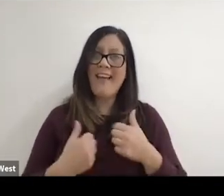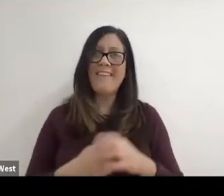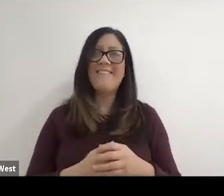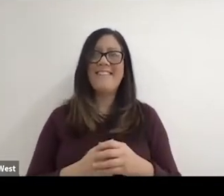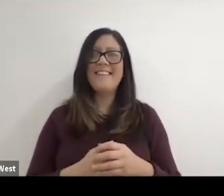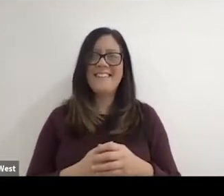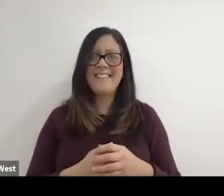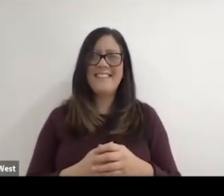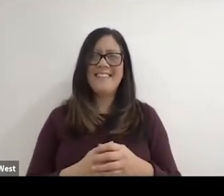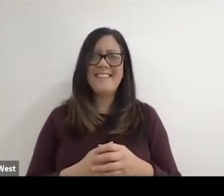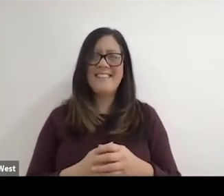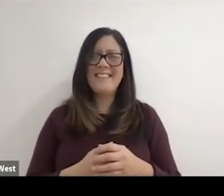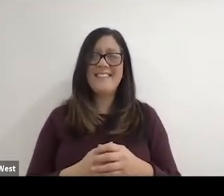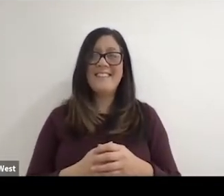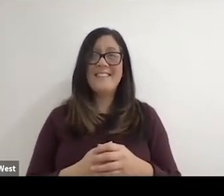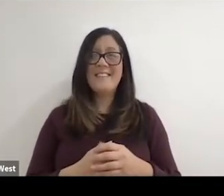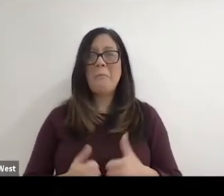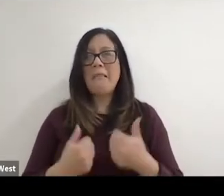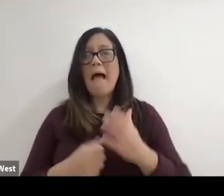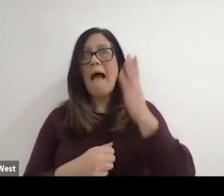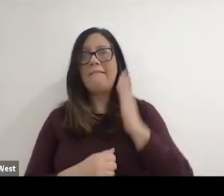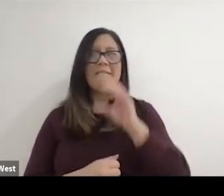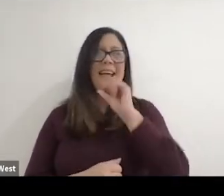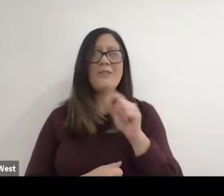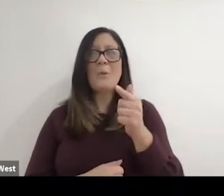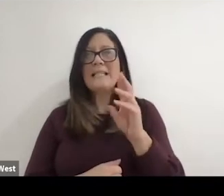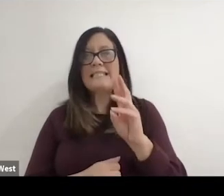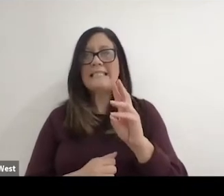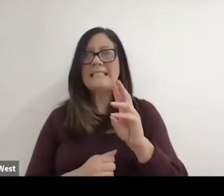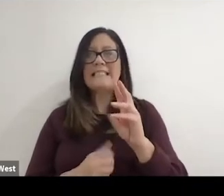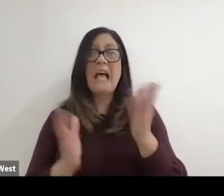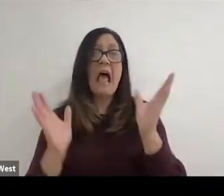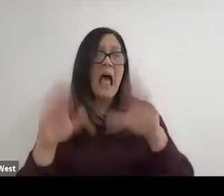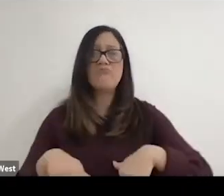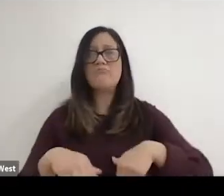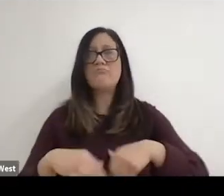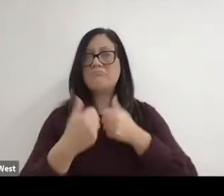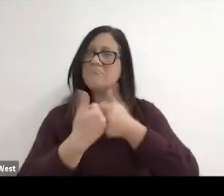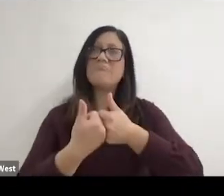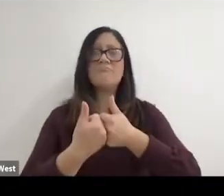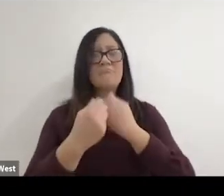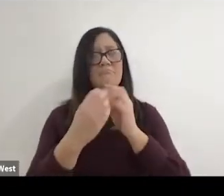but life didn't count much for much at 26. Did it? You know you could? You could go into battle.